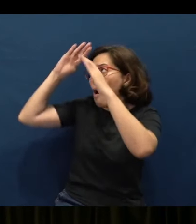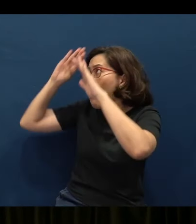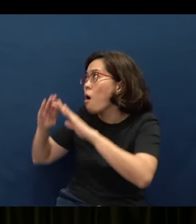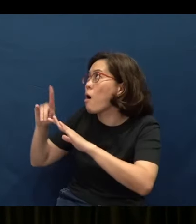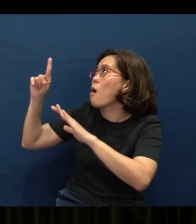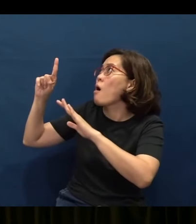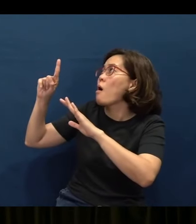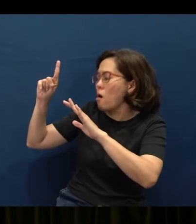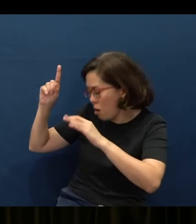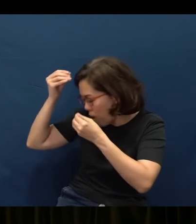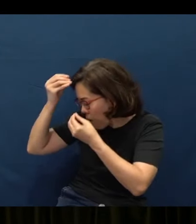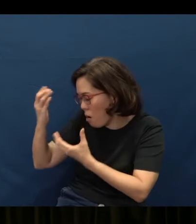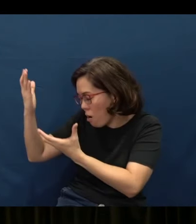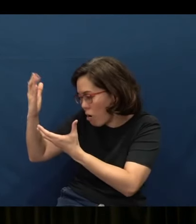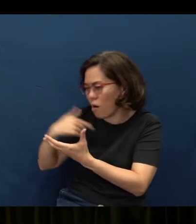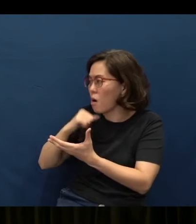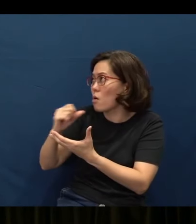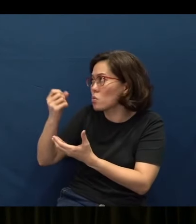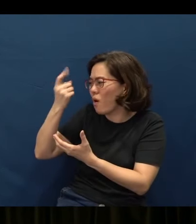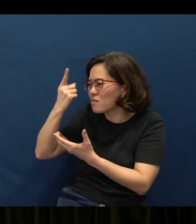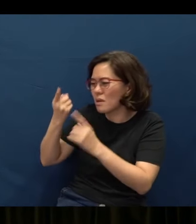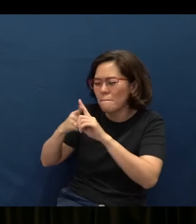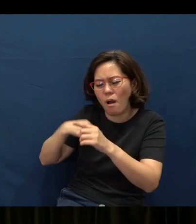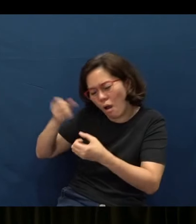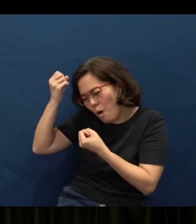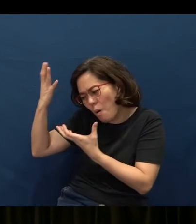(Even if) I don't understand, I will still defer to You. I trust You.